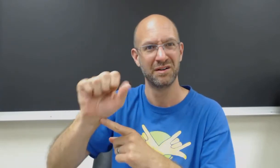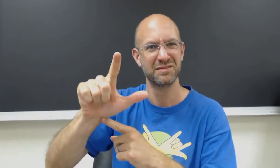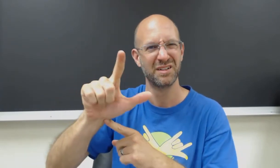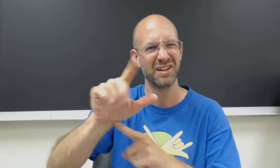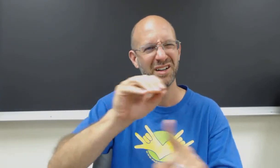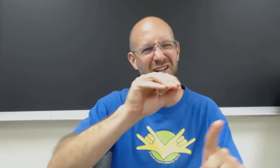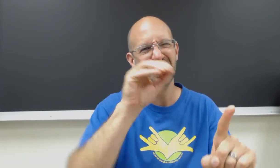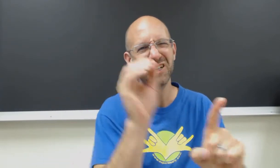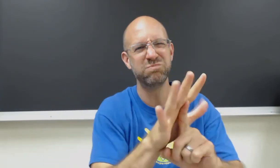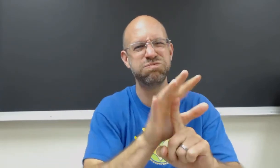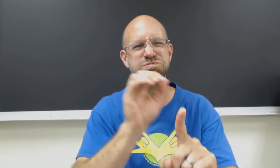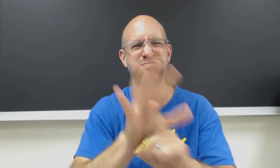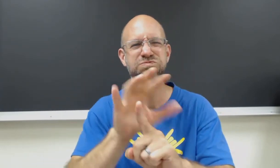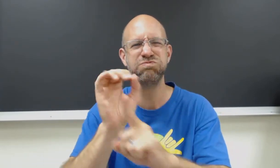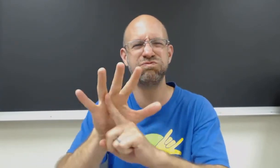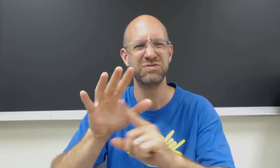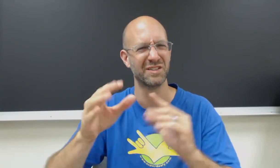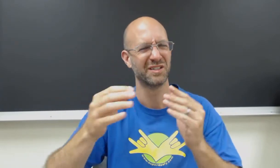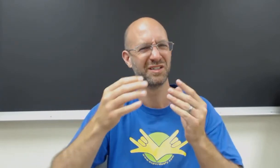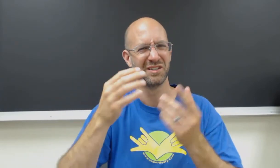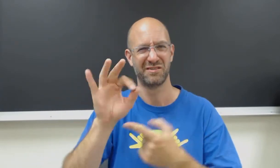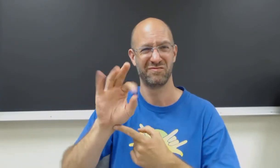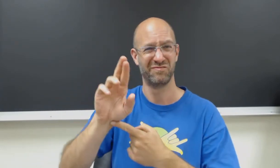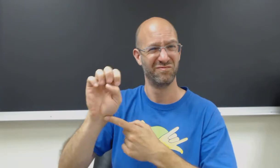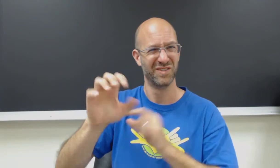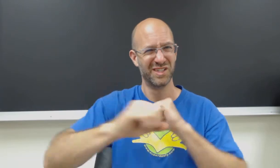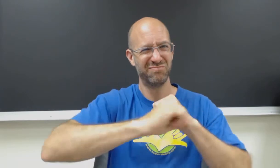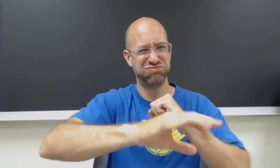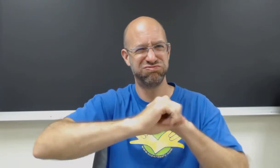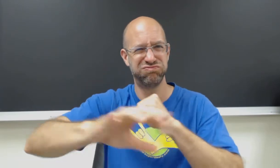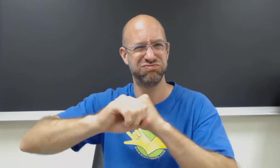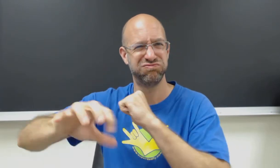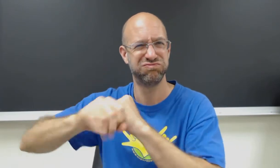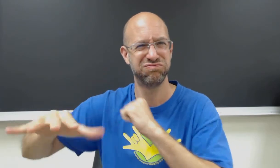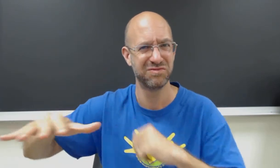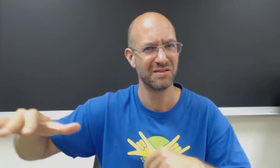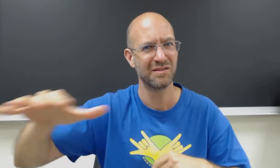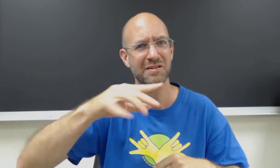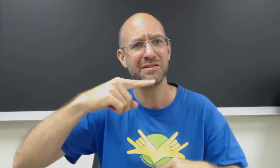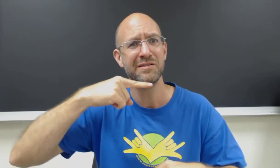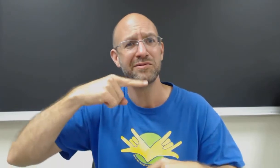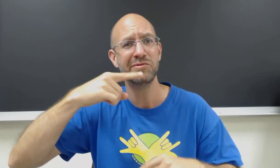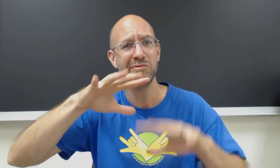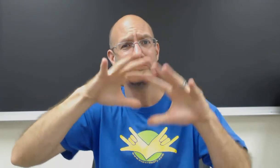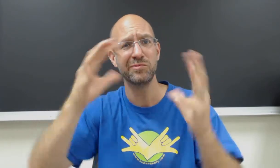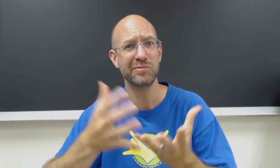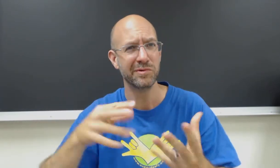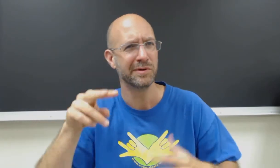Because it gives ASL free advertisement and publicity. Exposes ASL to the world.